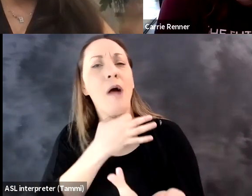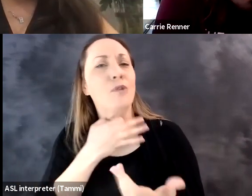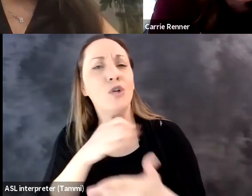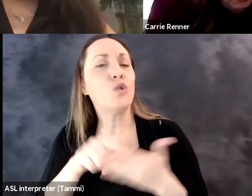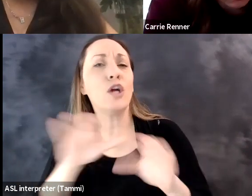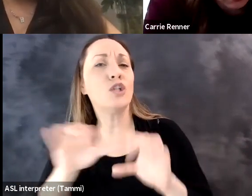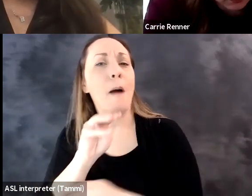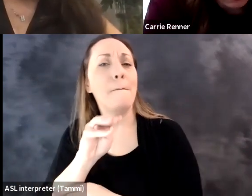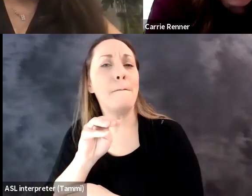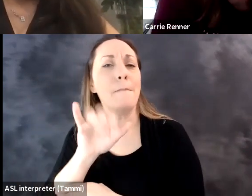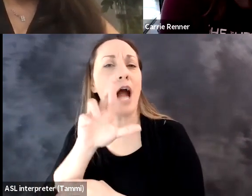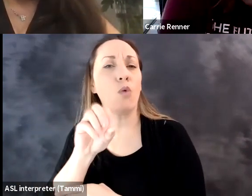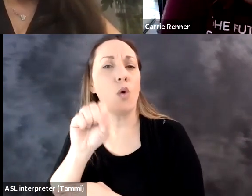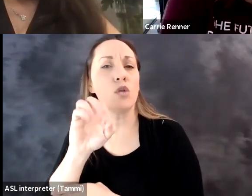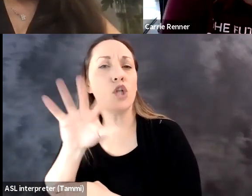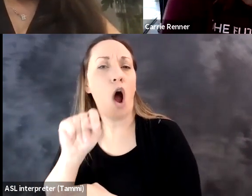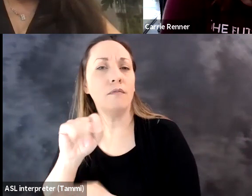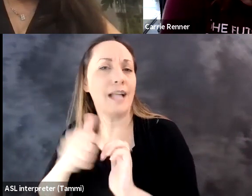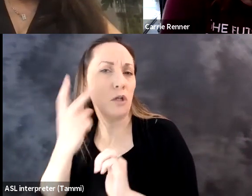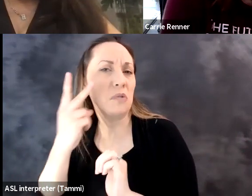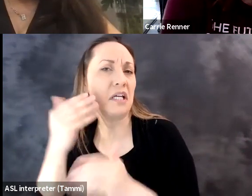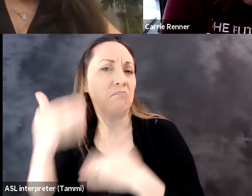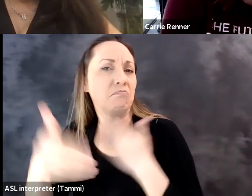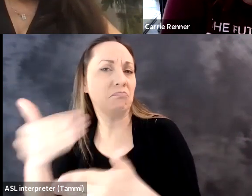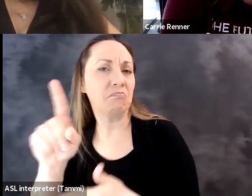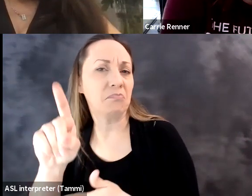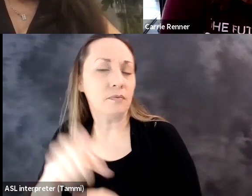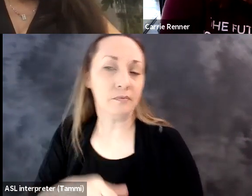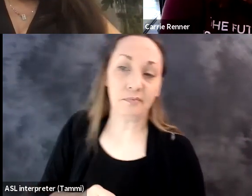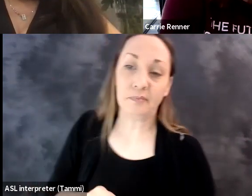So I would love to hear your thoughts and what you're doing at Microsoft and